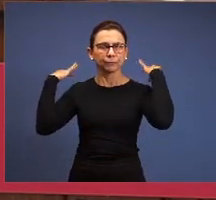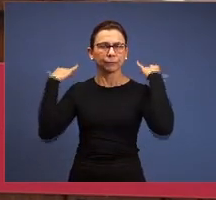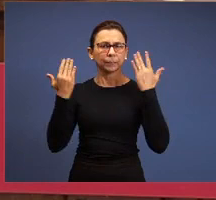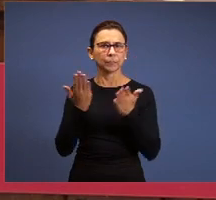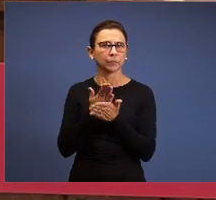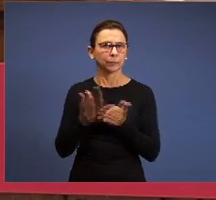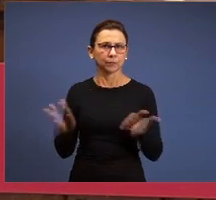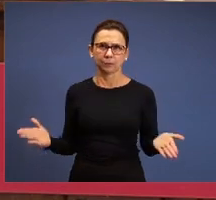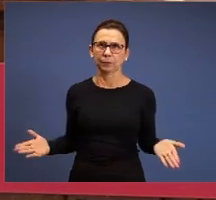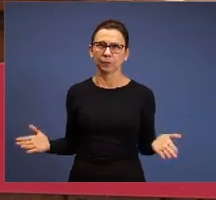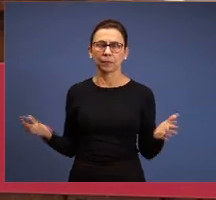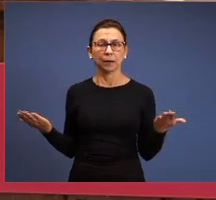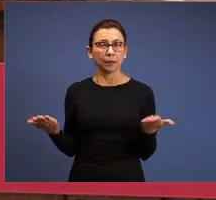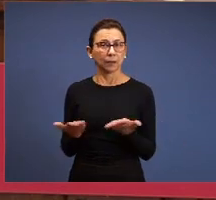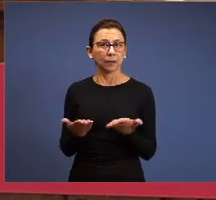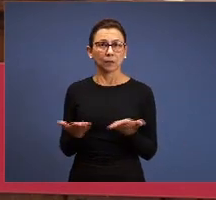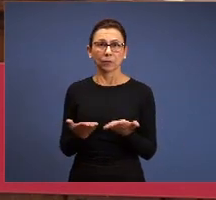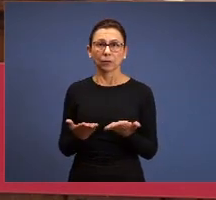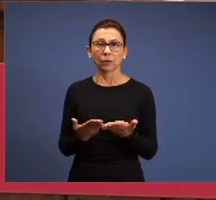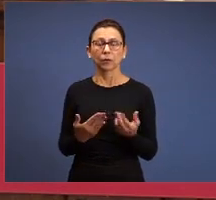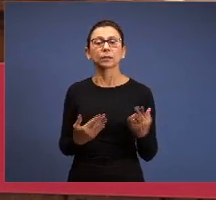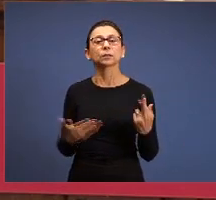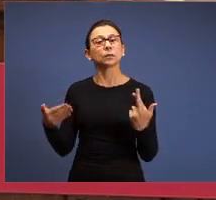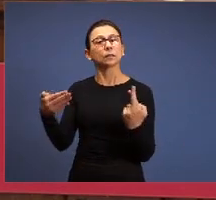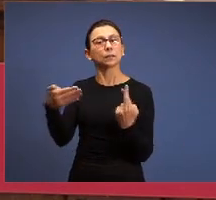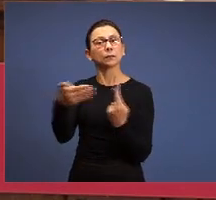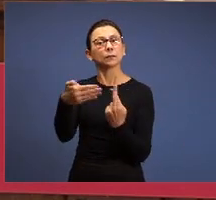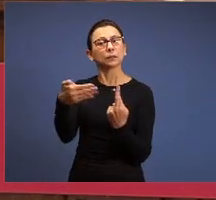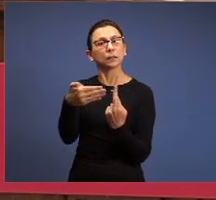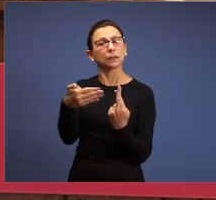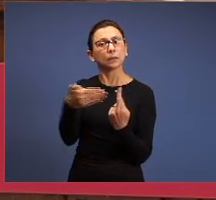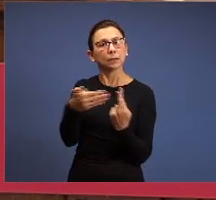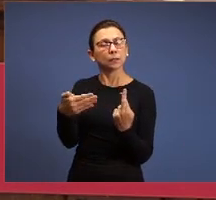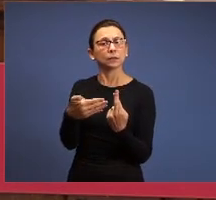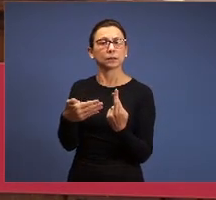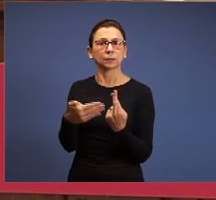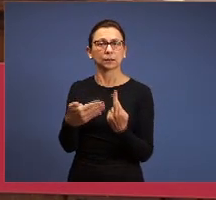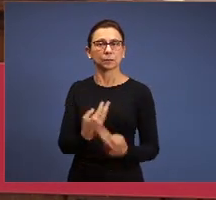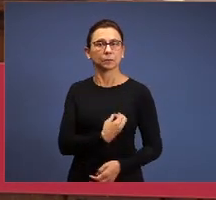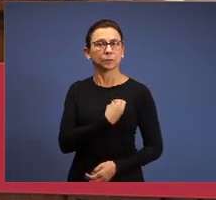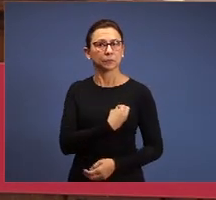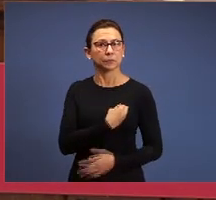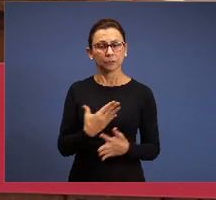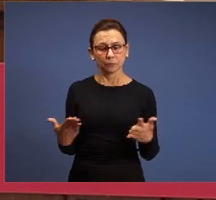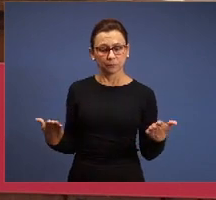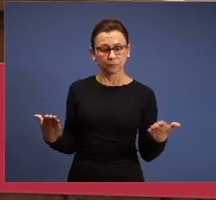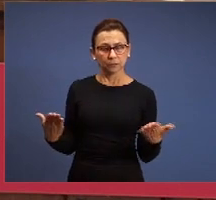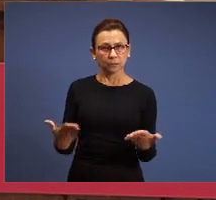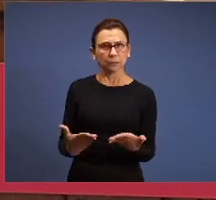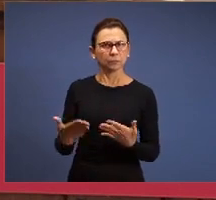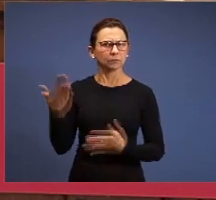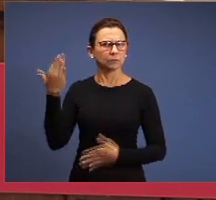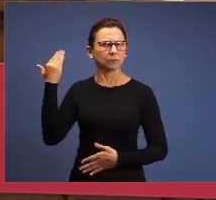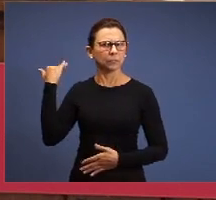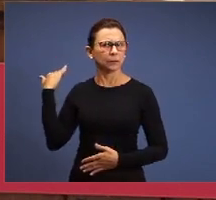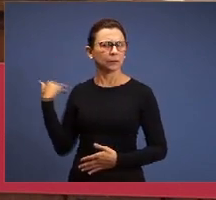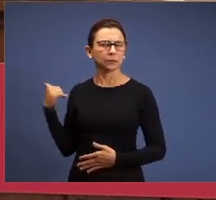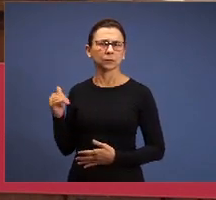only the reference, to the present, the past is reference to the present, we only have